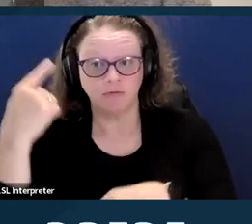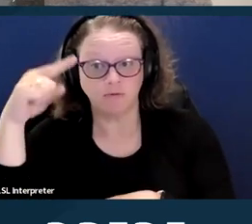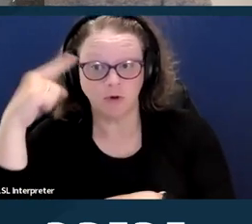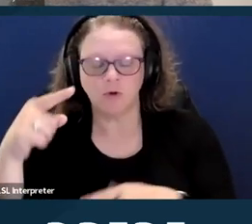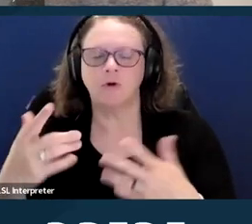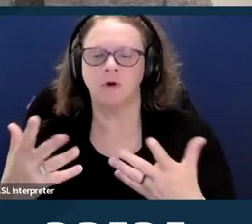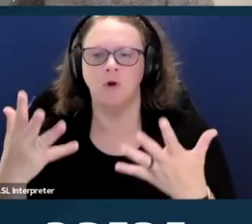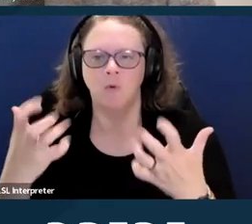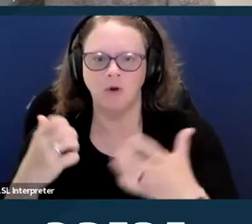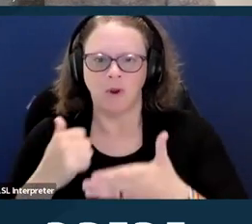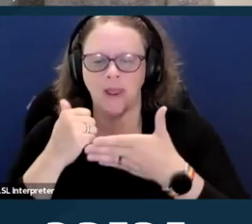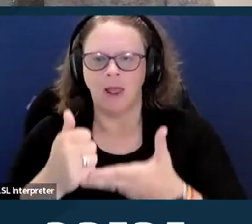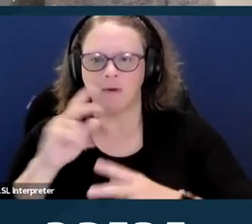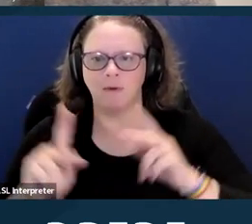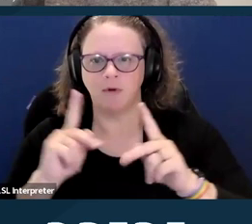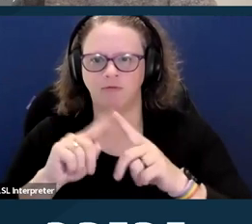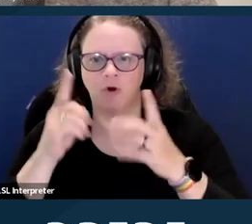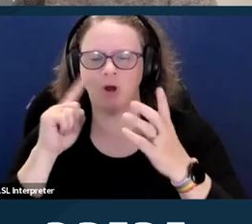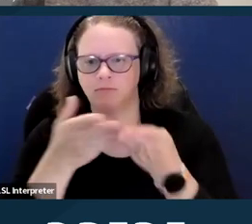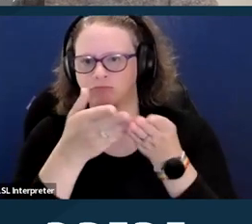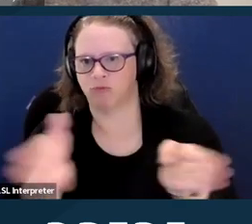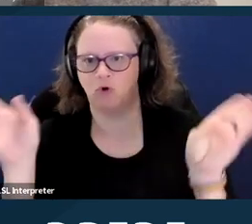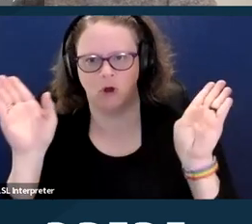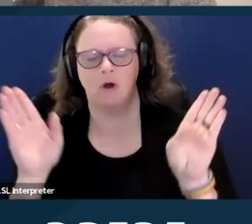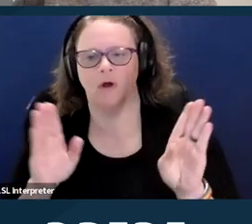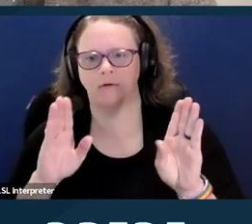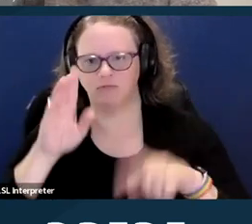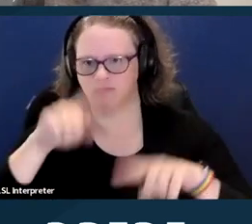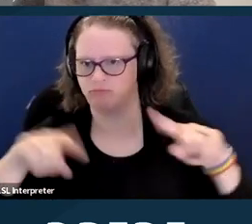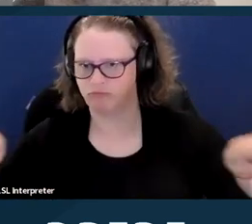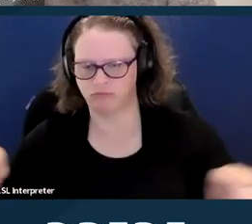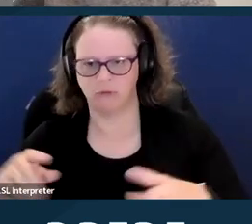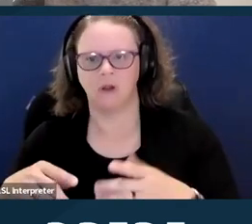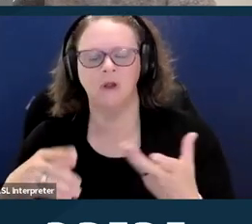to people from a broad range of professional or personal backgrounds.